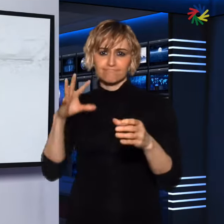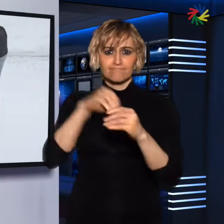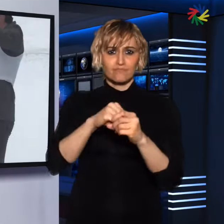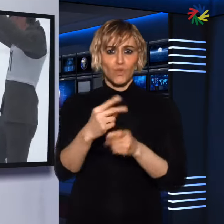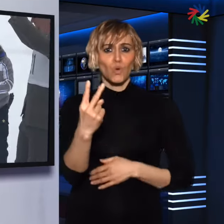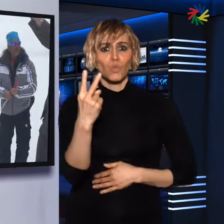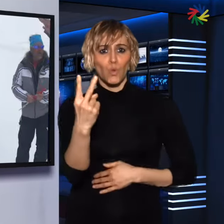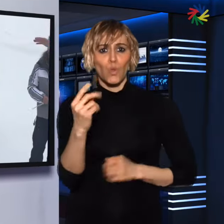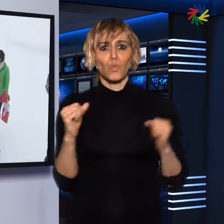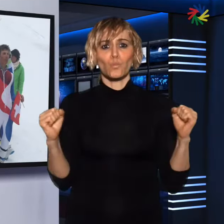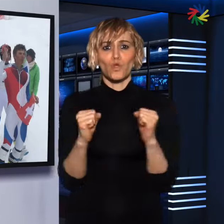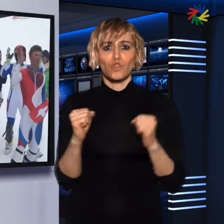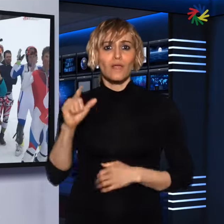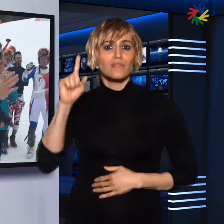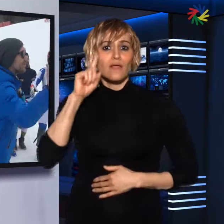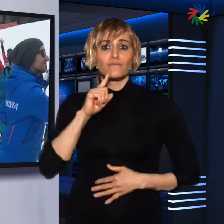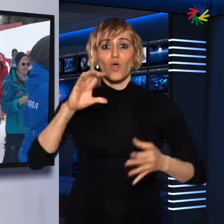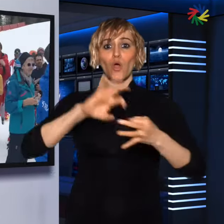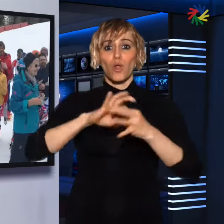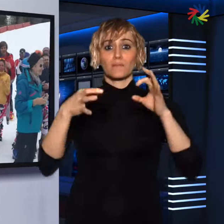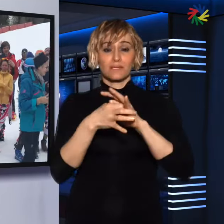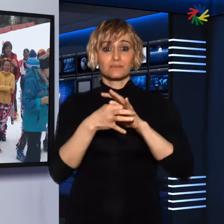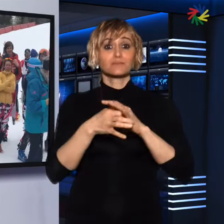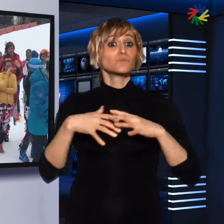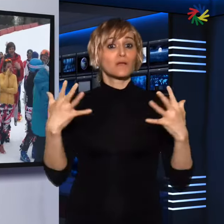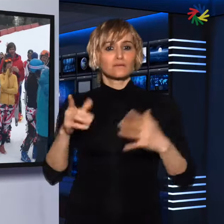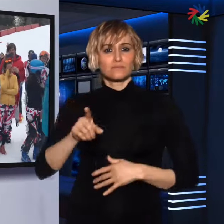Philip participated in two Winter Deaflympics,